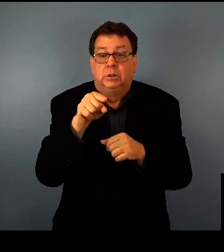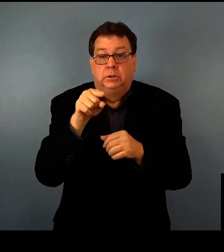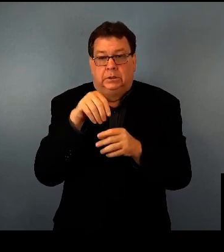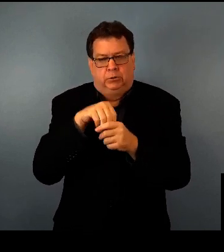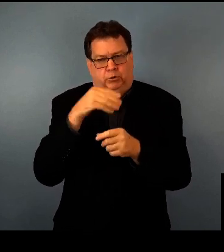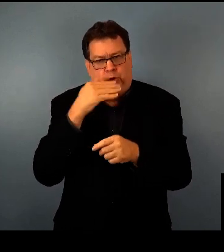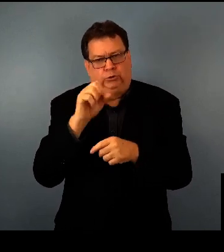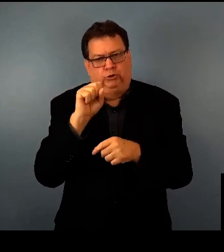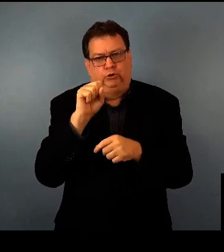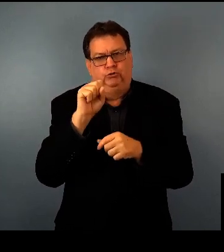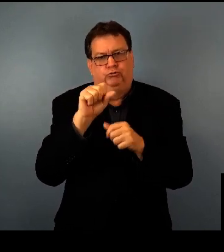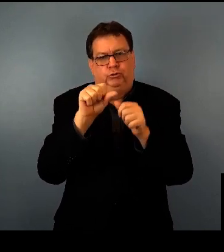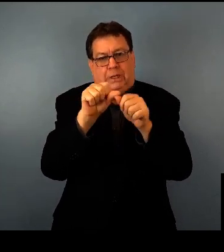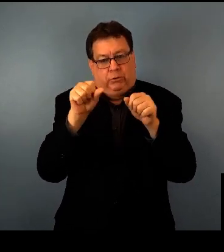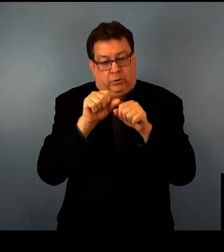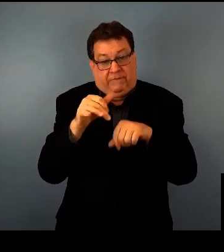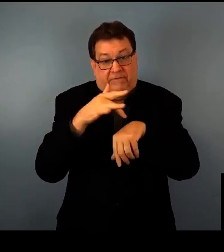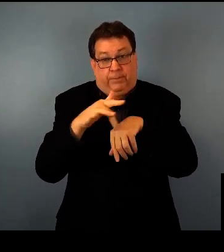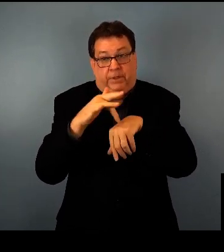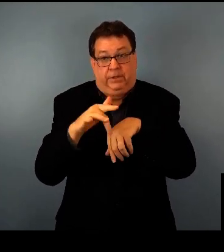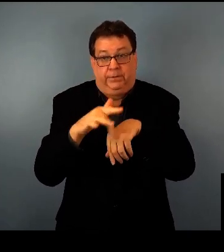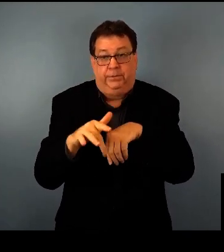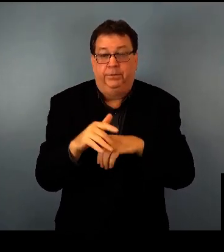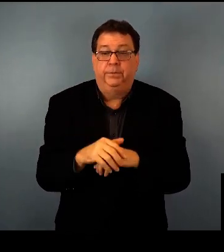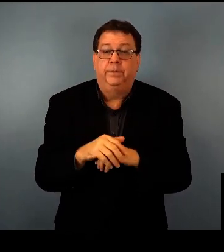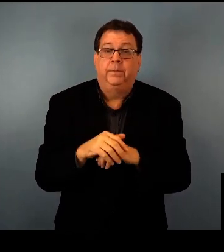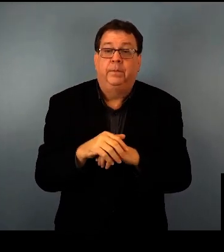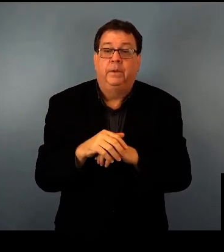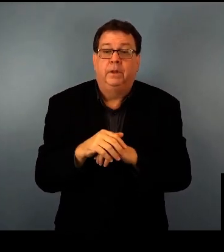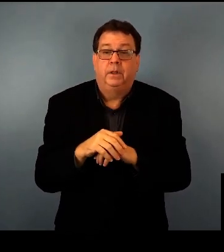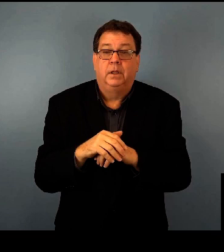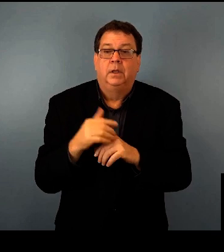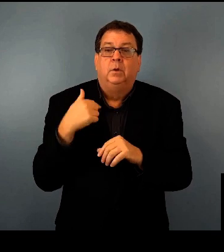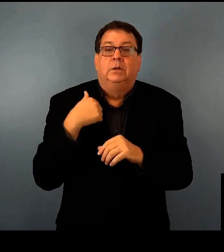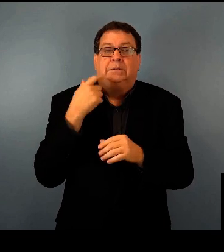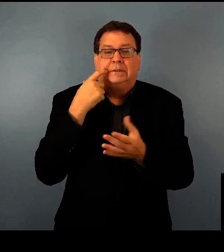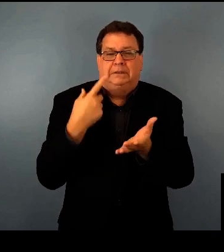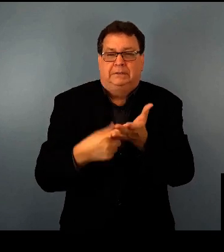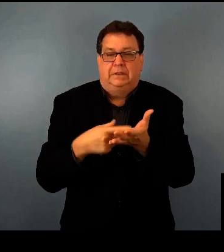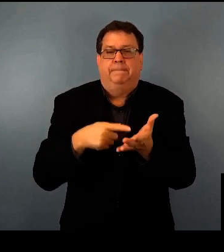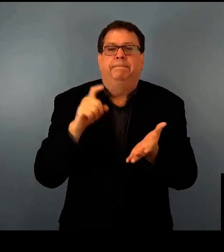that you're in the best possible position when a gene therapy does become available.